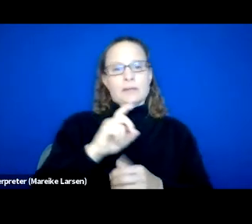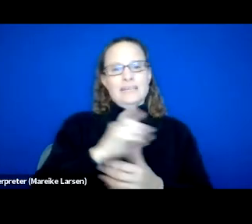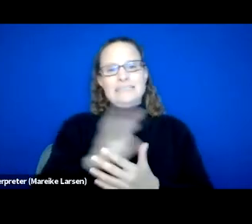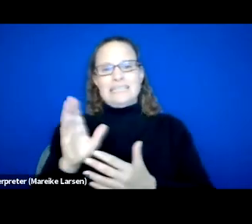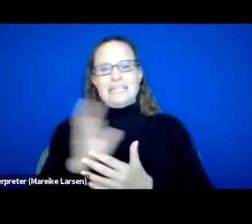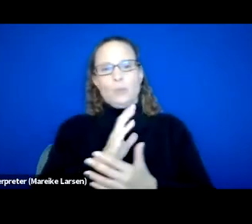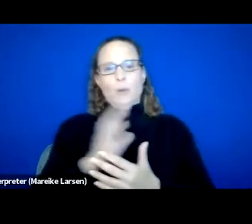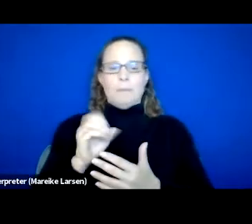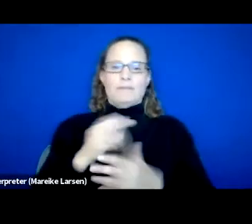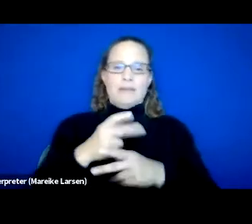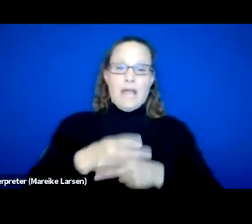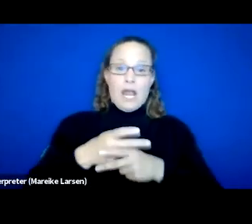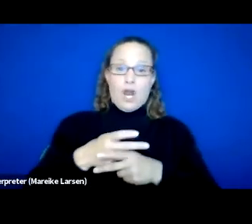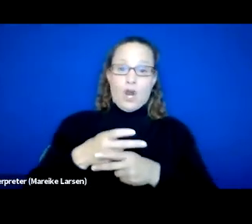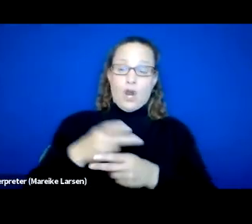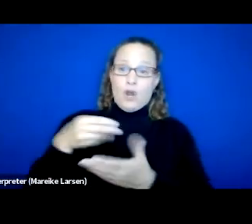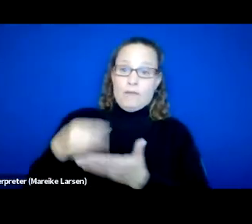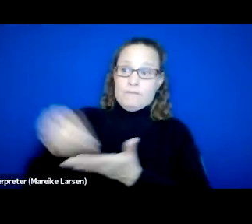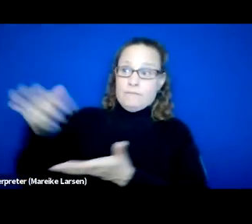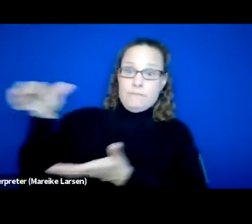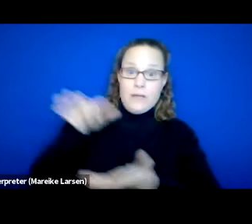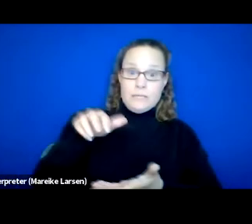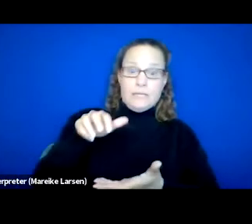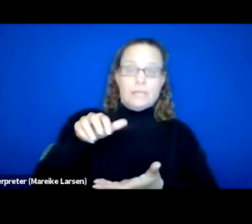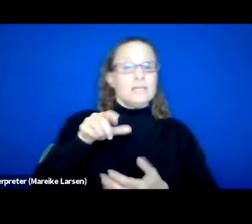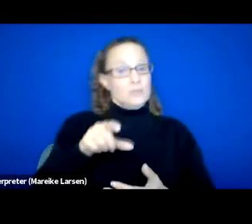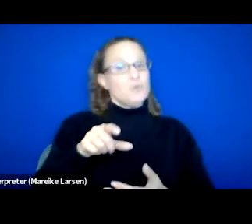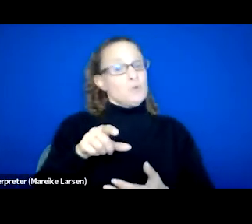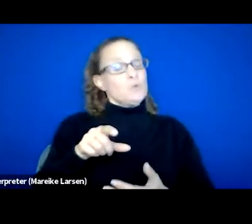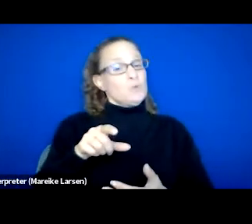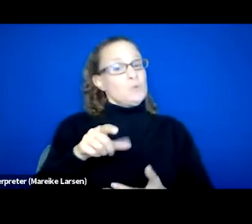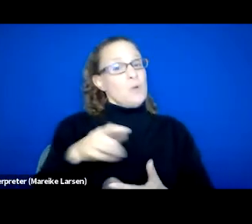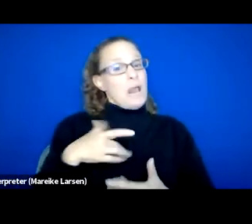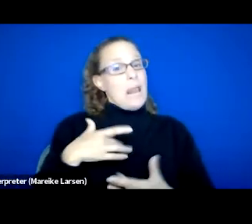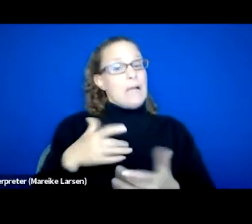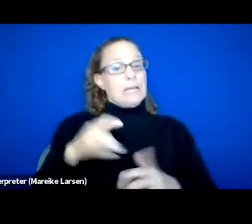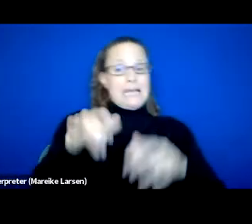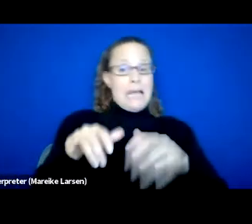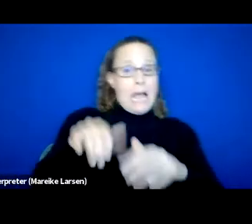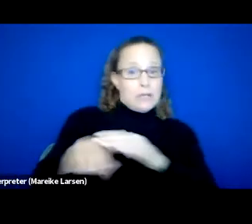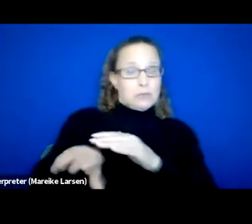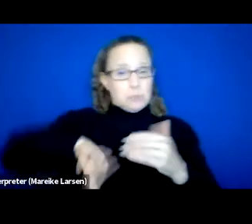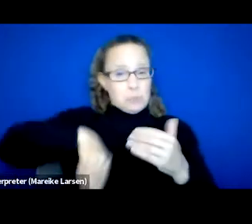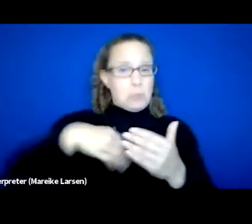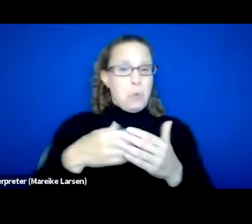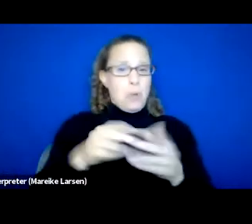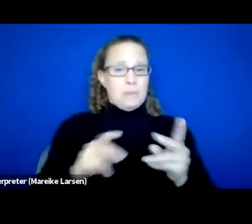You are most likely entering everyone who receives the services